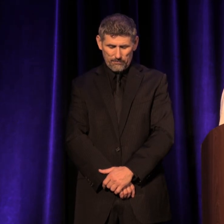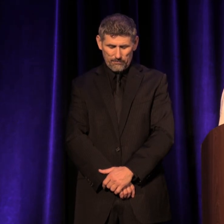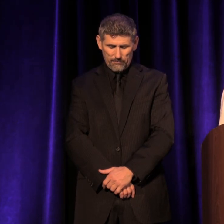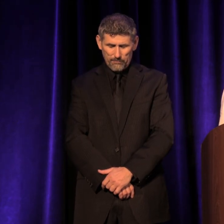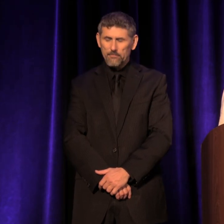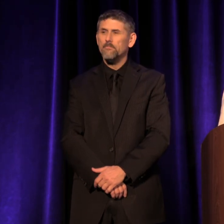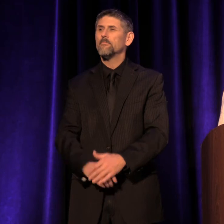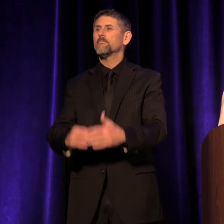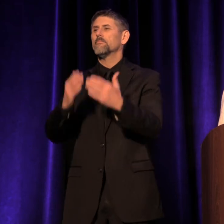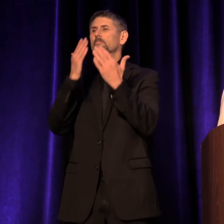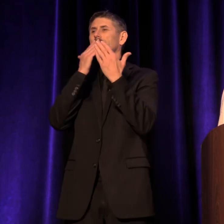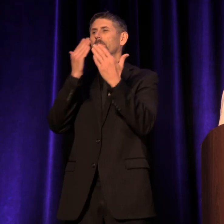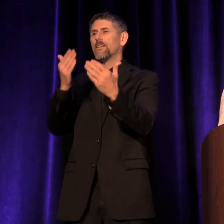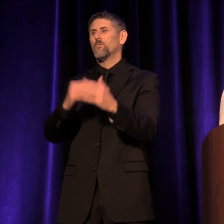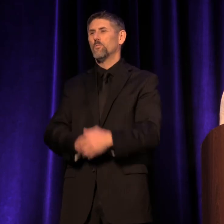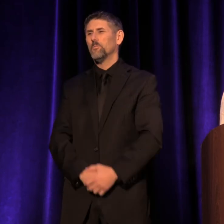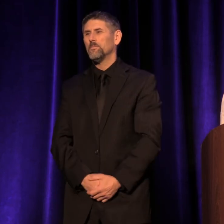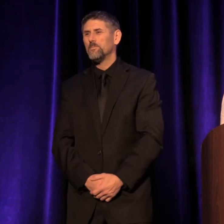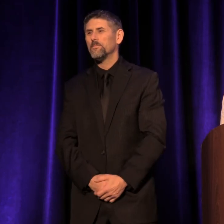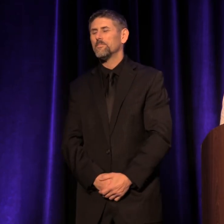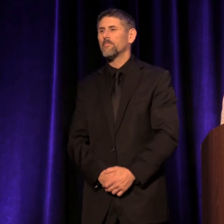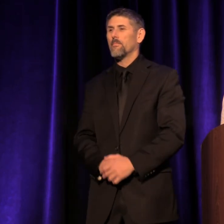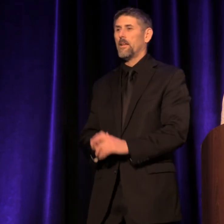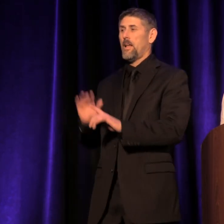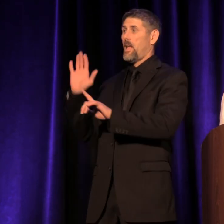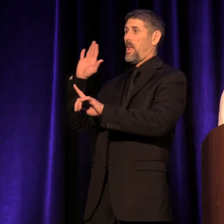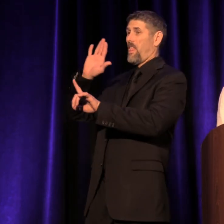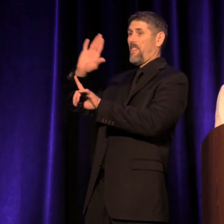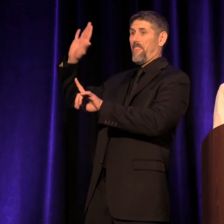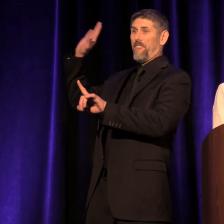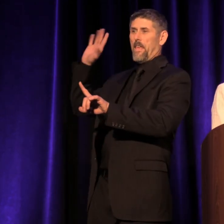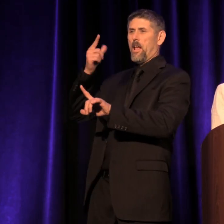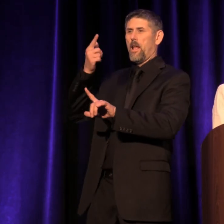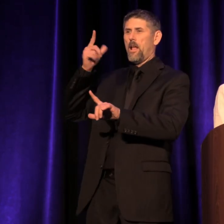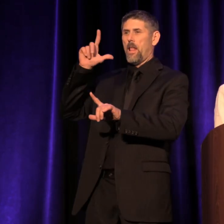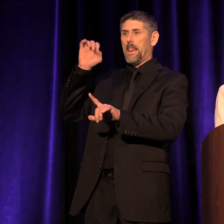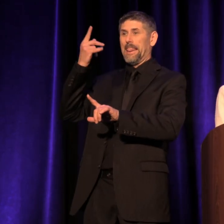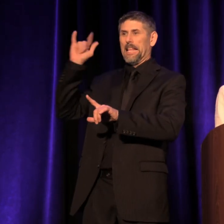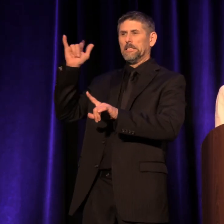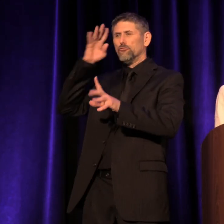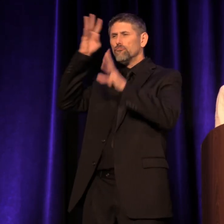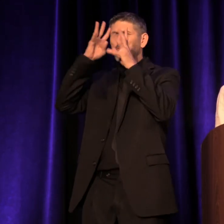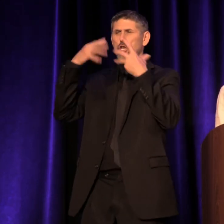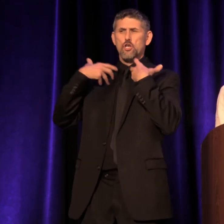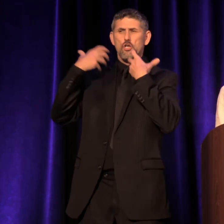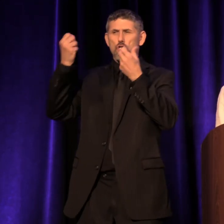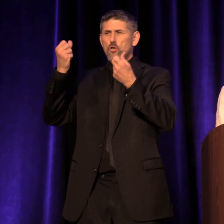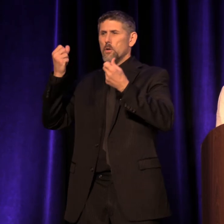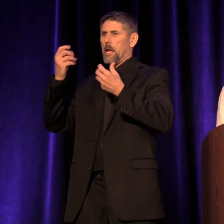Thank you. Their legacies of courage and creativity live in us. When we feel burnt out and overwhelmed